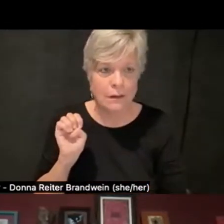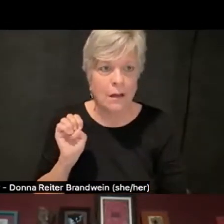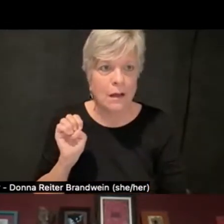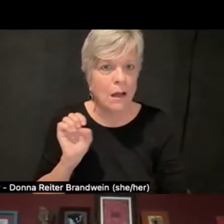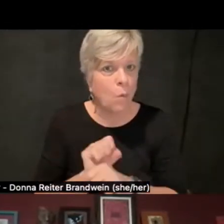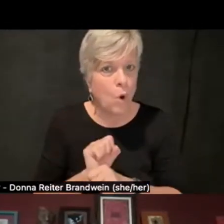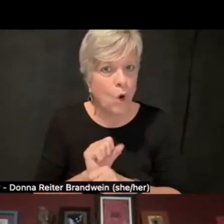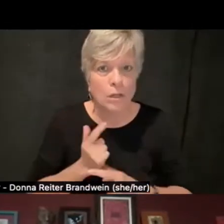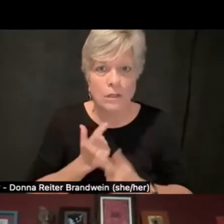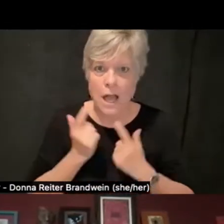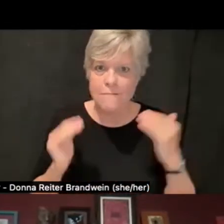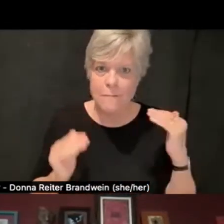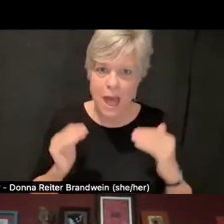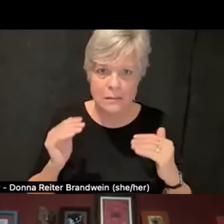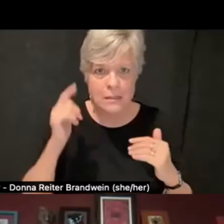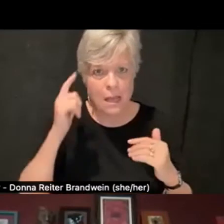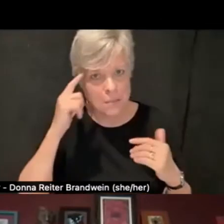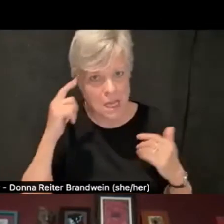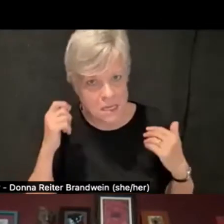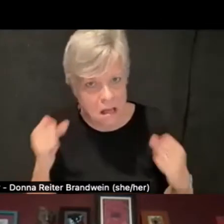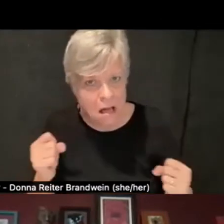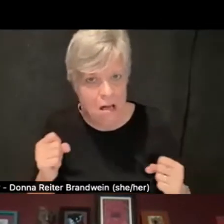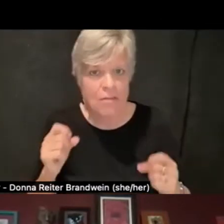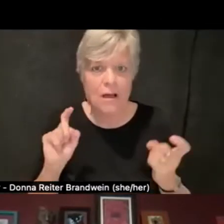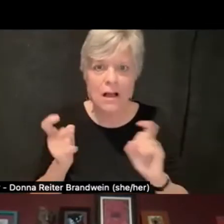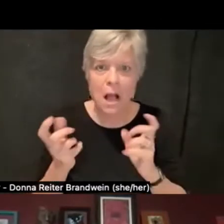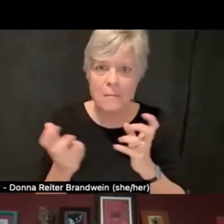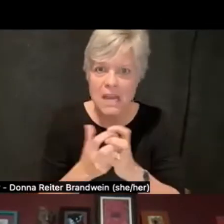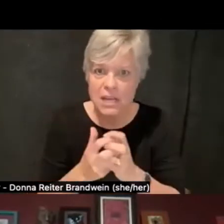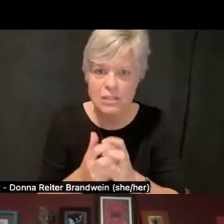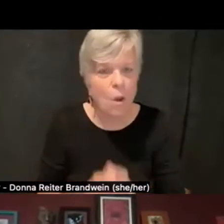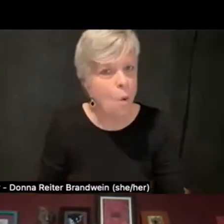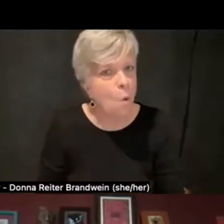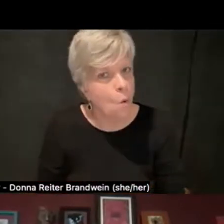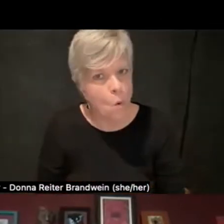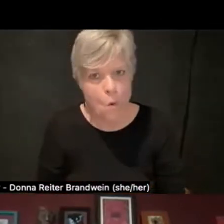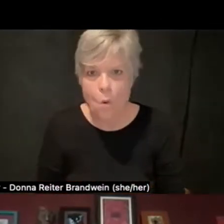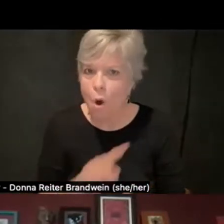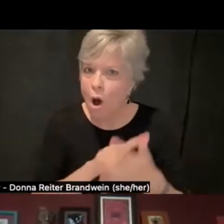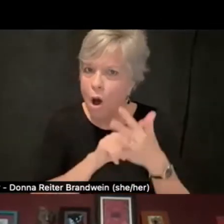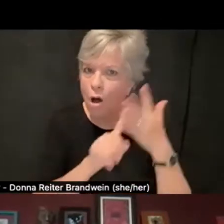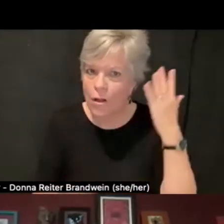mental health, accommodations, all of these became hot button issues,